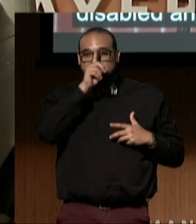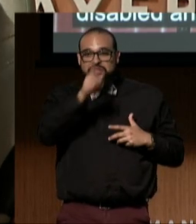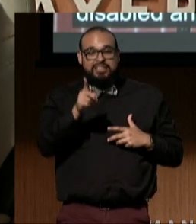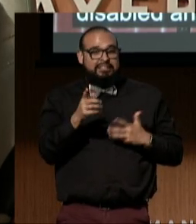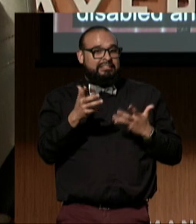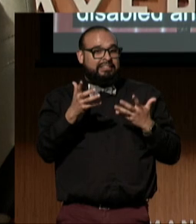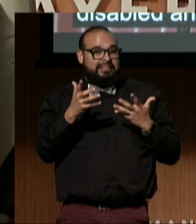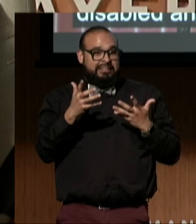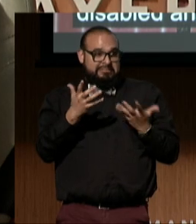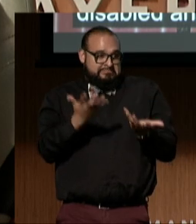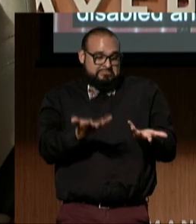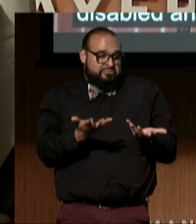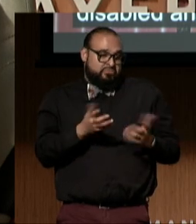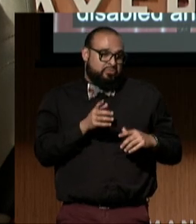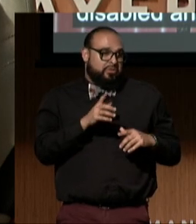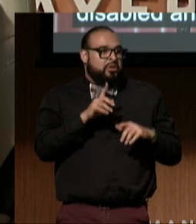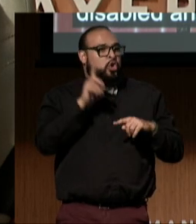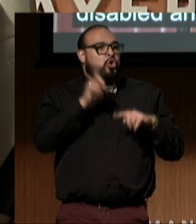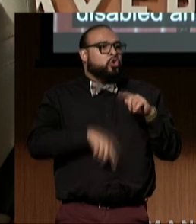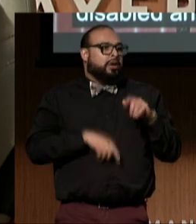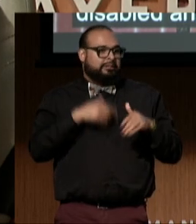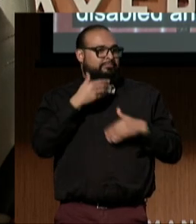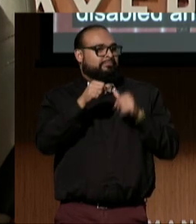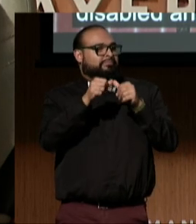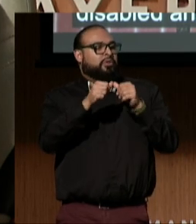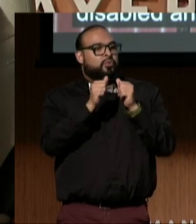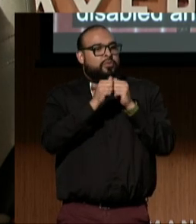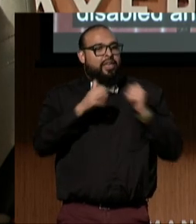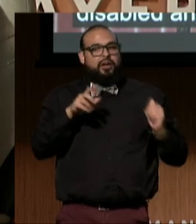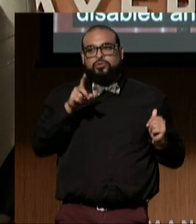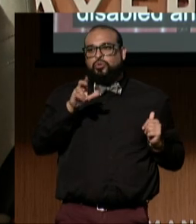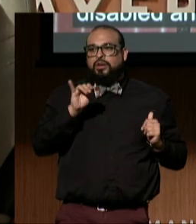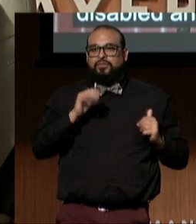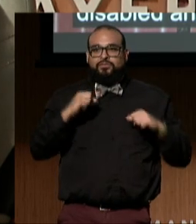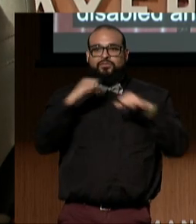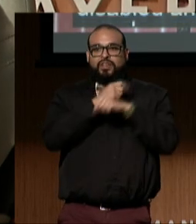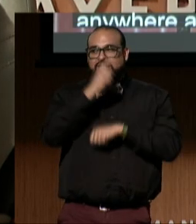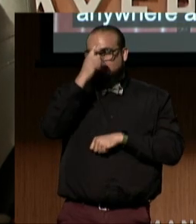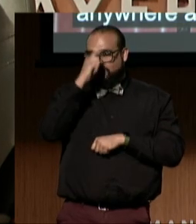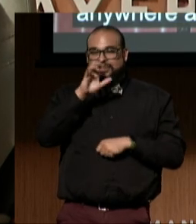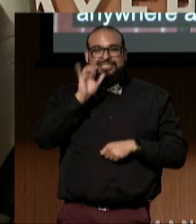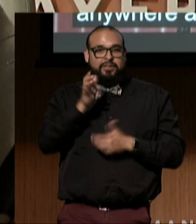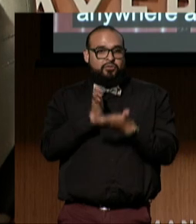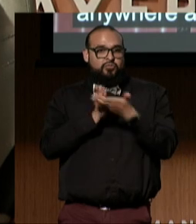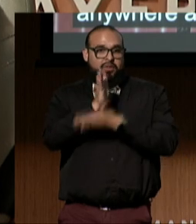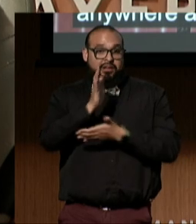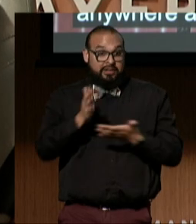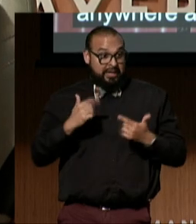without DREDF's fight for Civil Rights. And leading here is truly, truly a privilege.